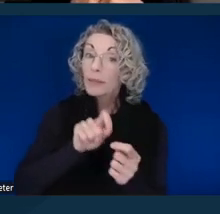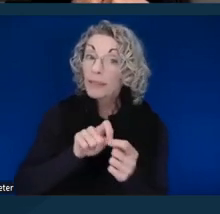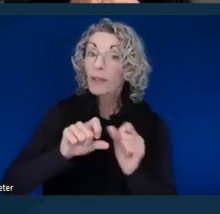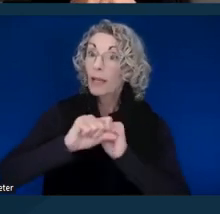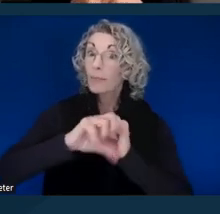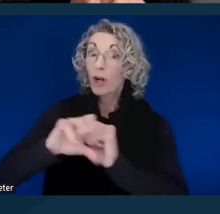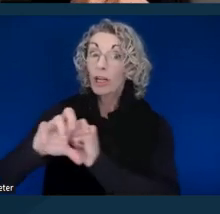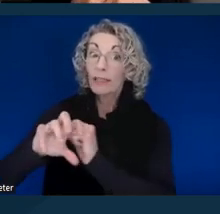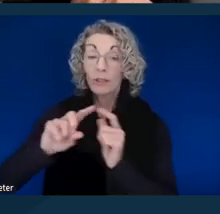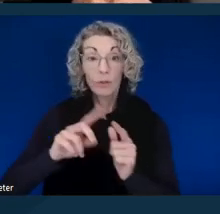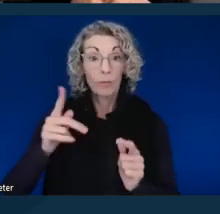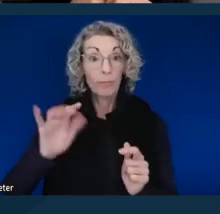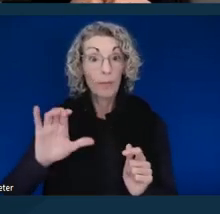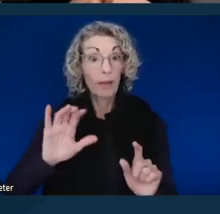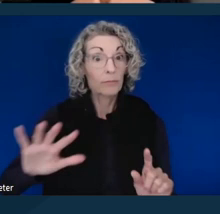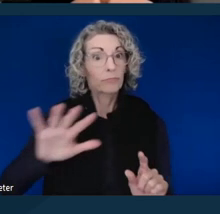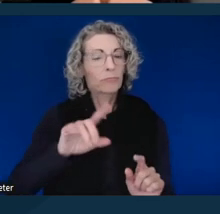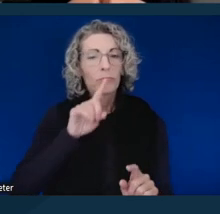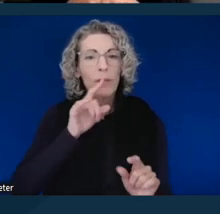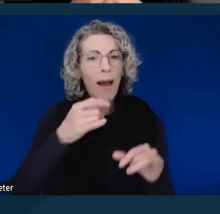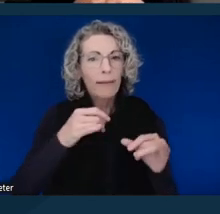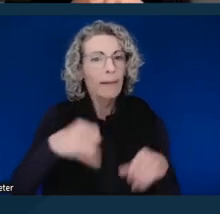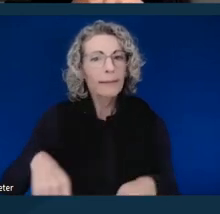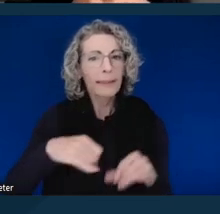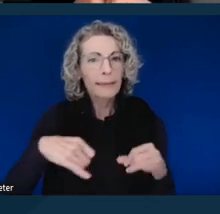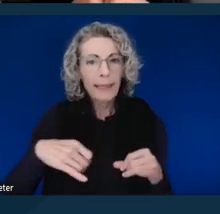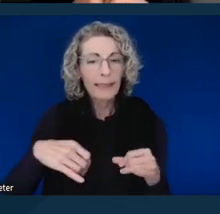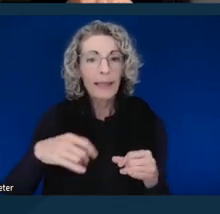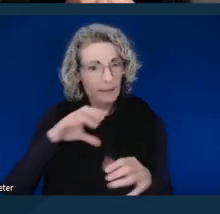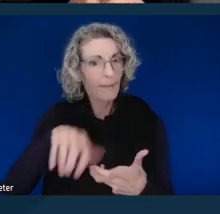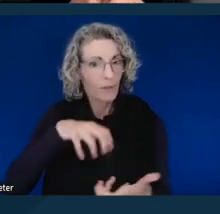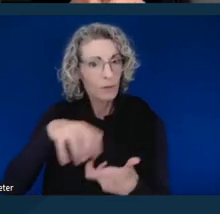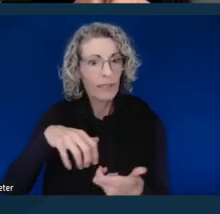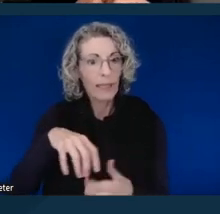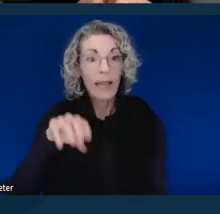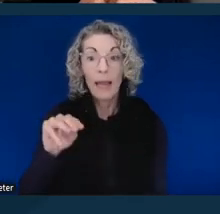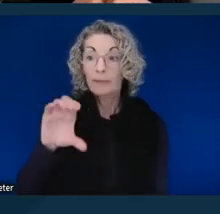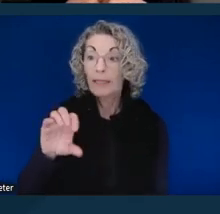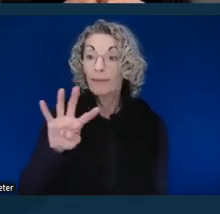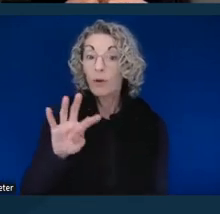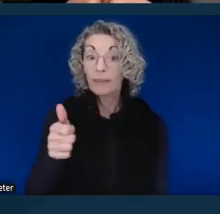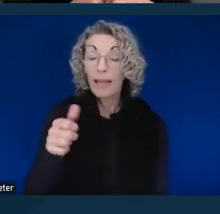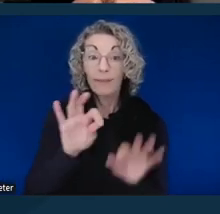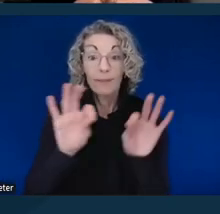are inconsistent and confusing. The MC-410 form just refers people